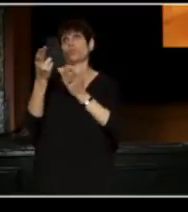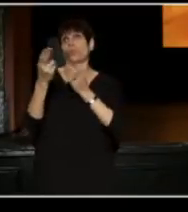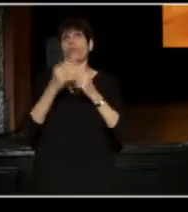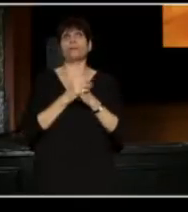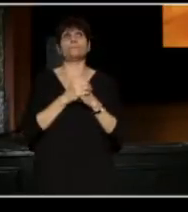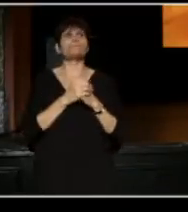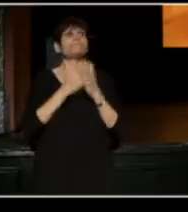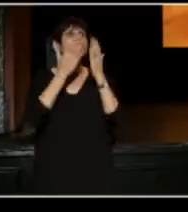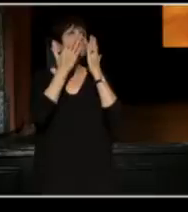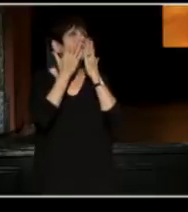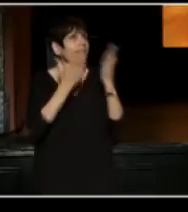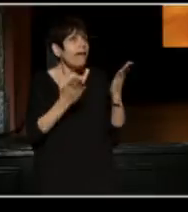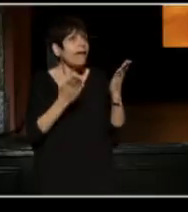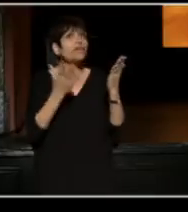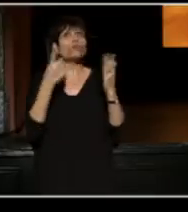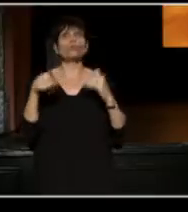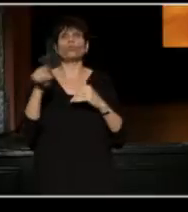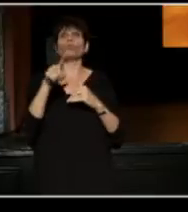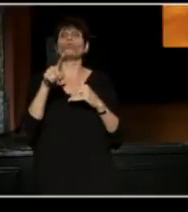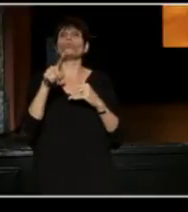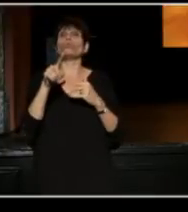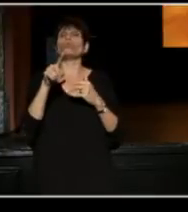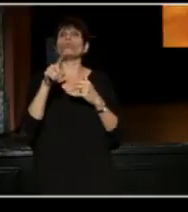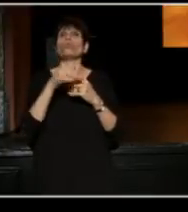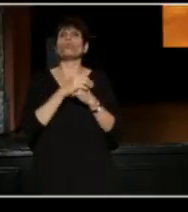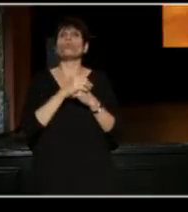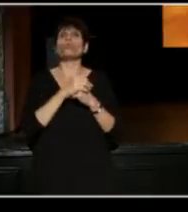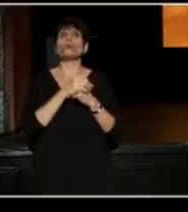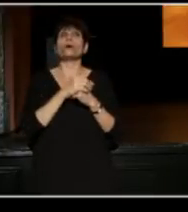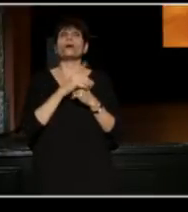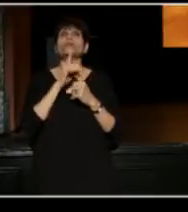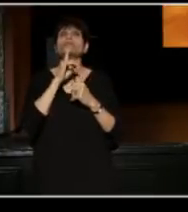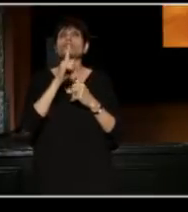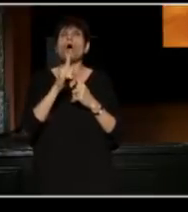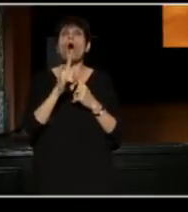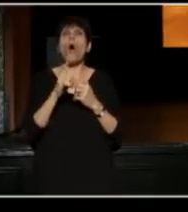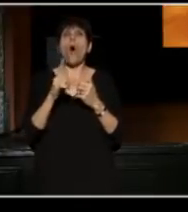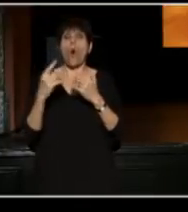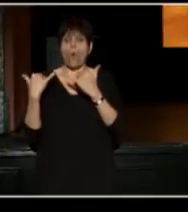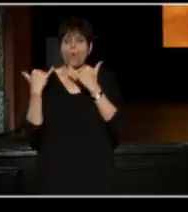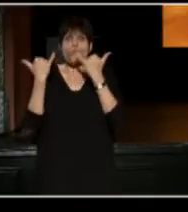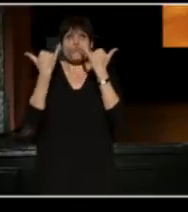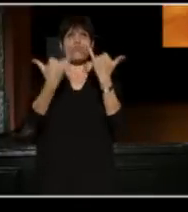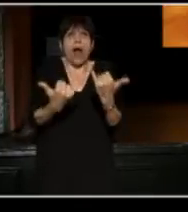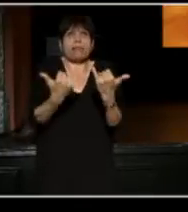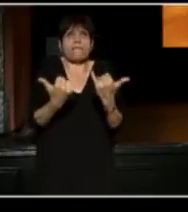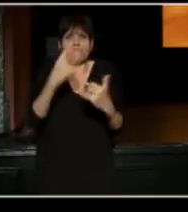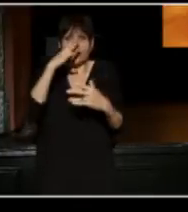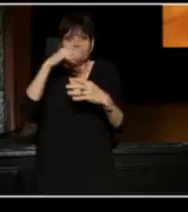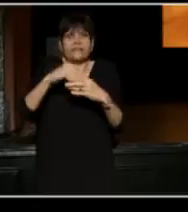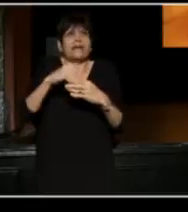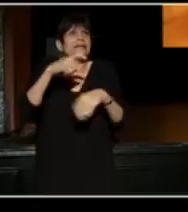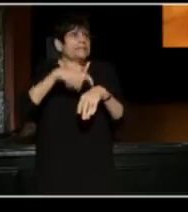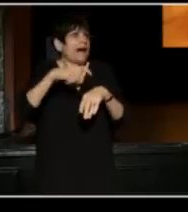And thank you for being so relevant in this time of discordance in our nation,